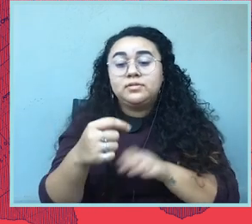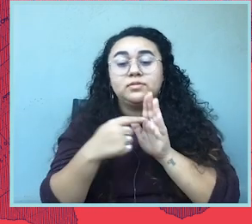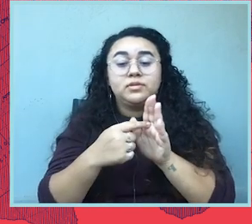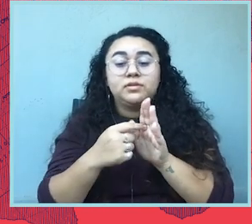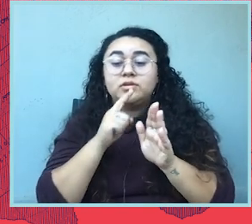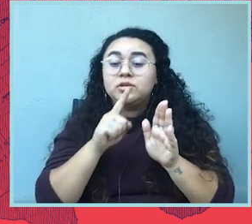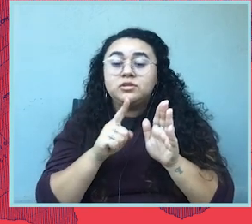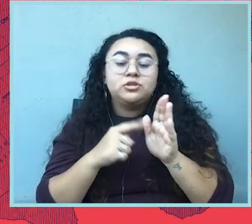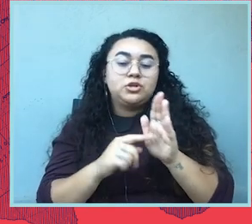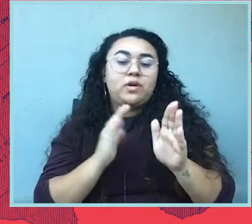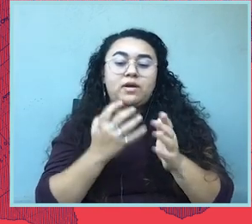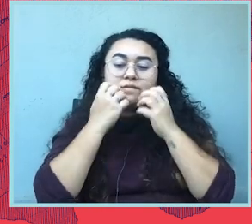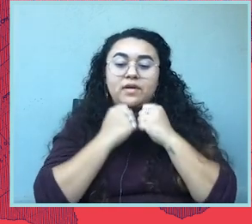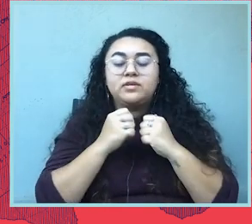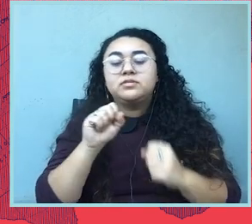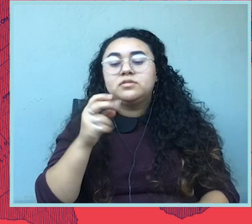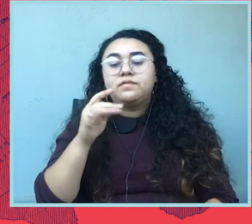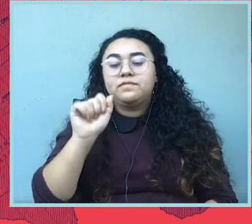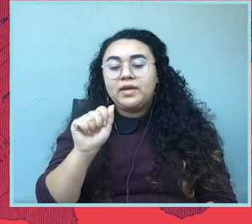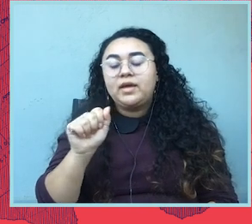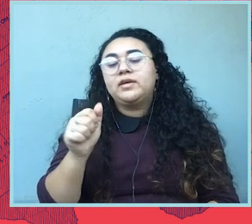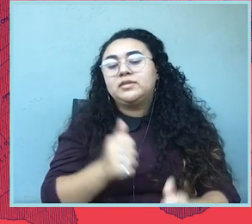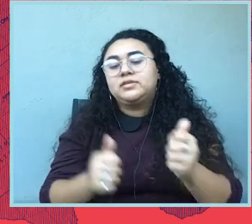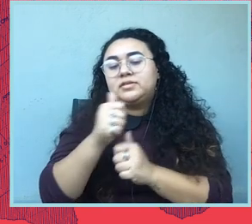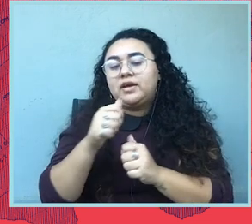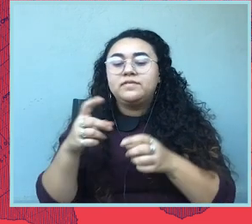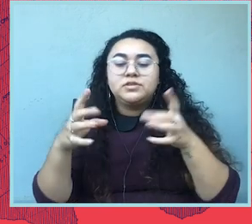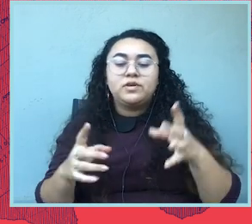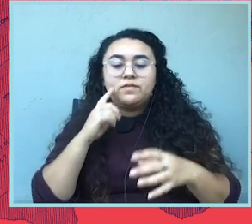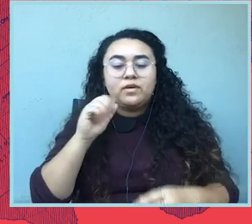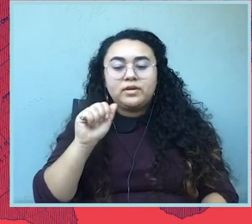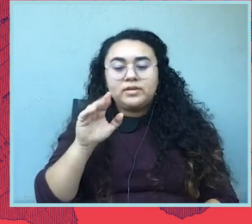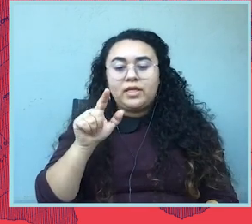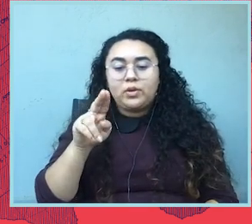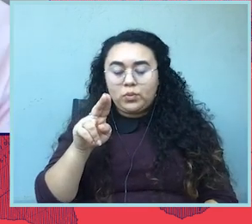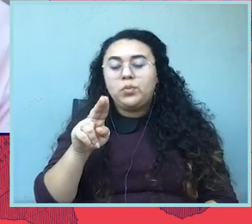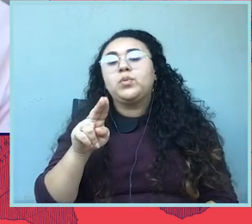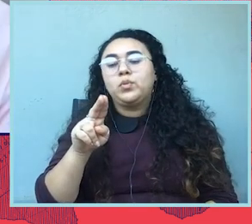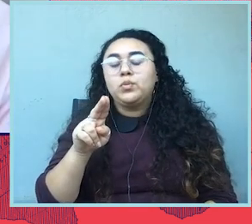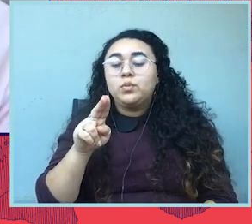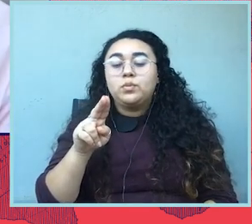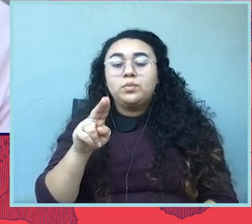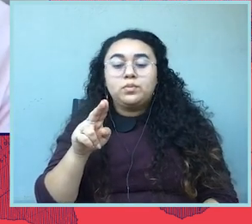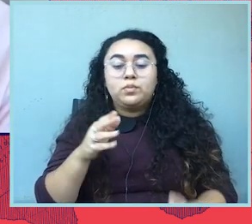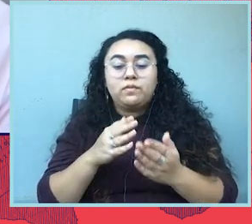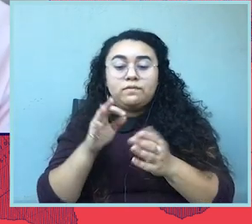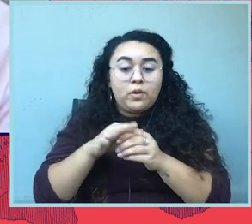Let's now bring in Sophia Lin Lakin, deputy director of the ACLU's Voting Rights Project, to talk about voting rights. Hi, Sophia.